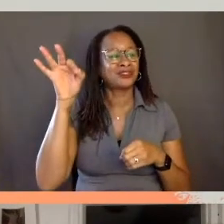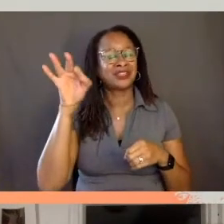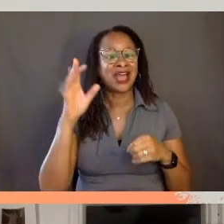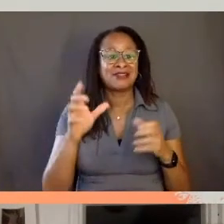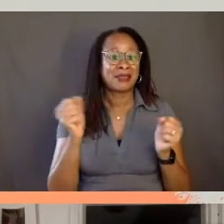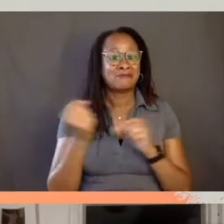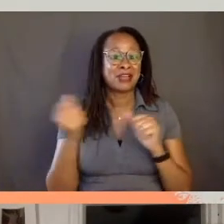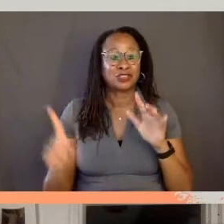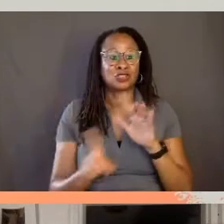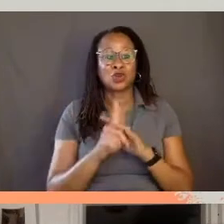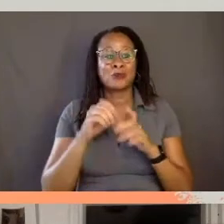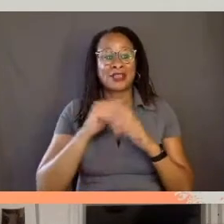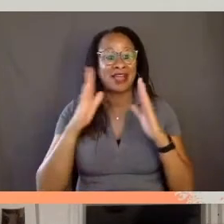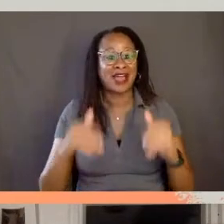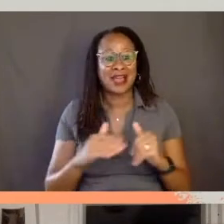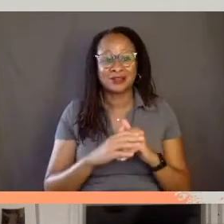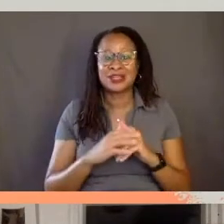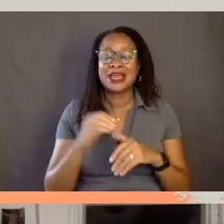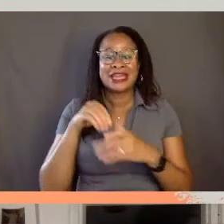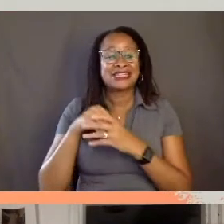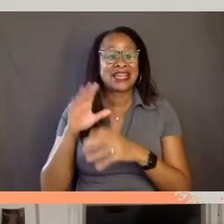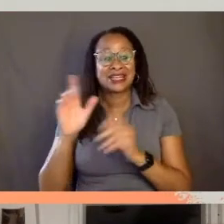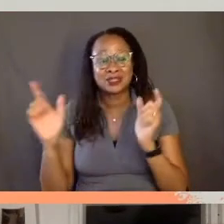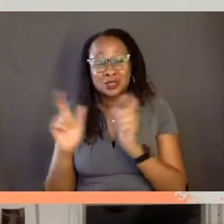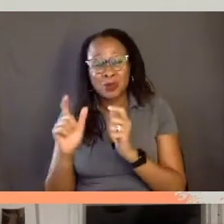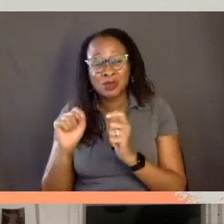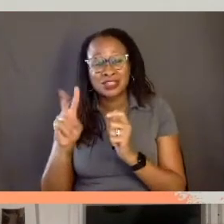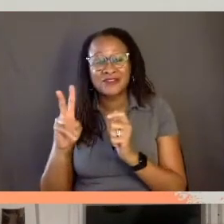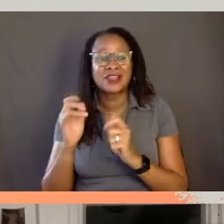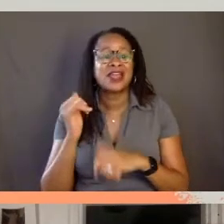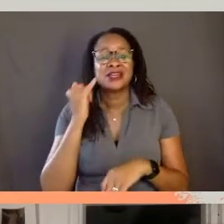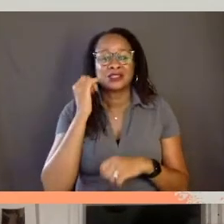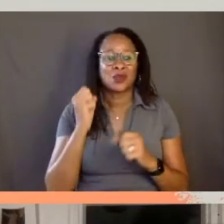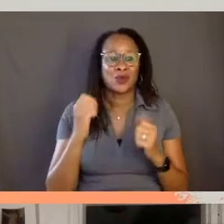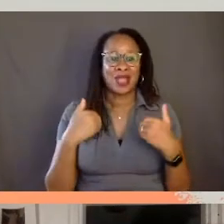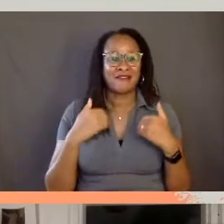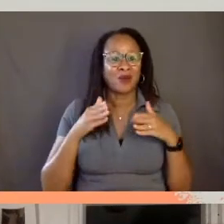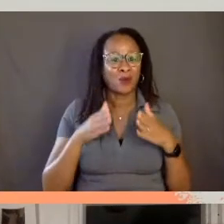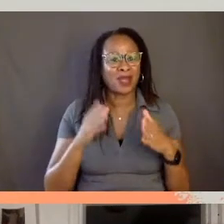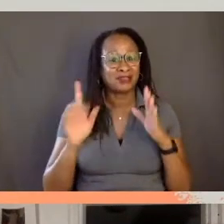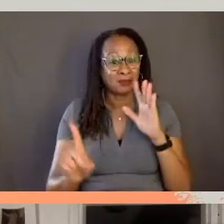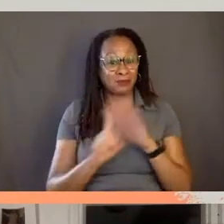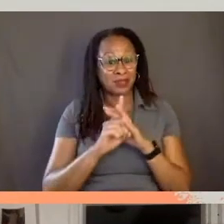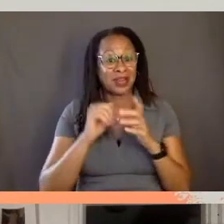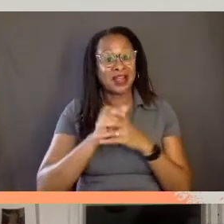and they appear inside of a tiny television. So they're sort of like a way that we have them appear within the logic of the film.